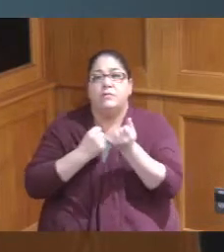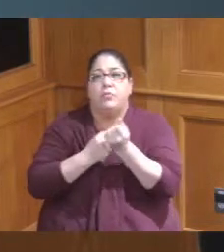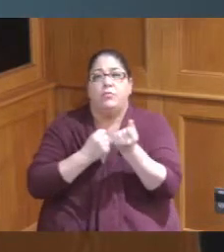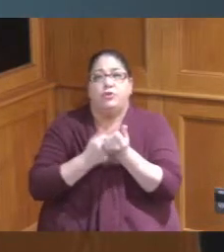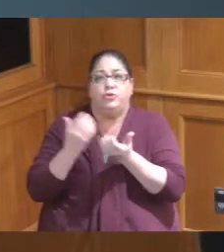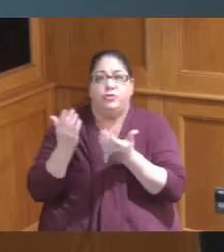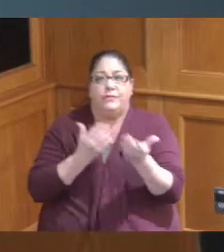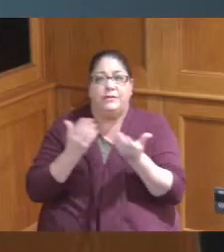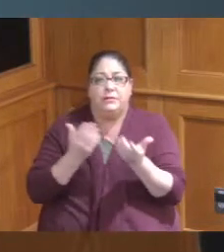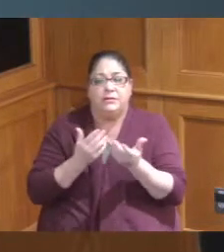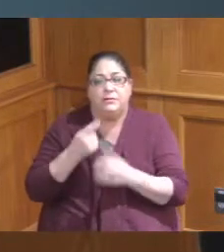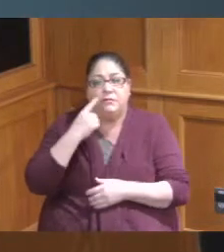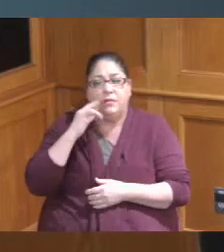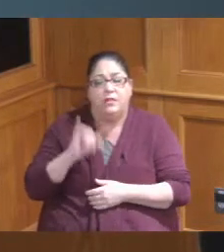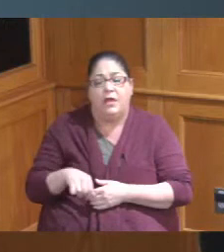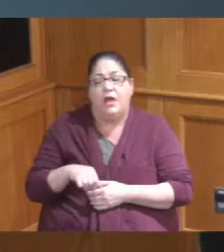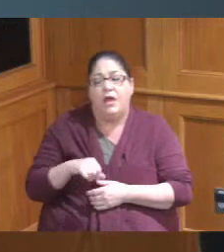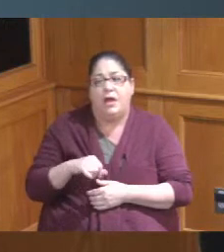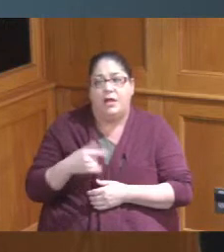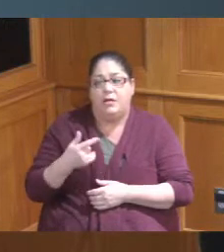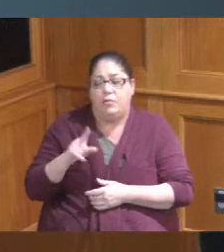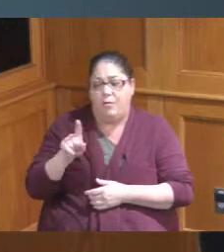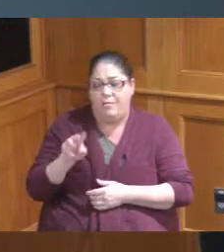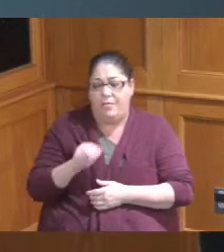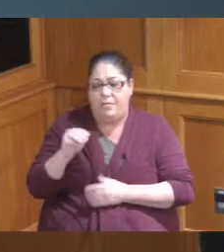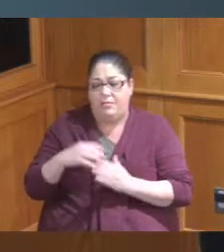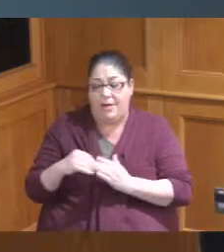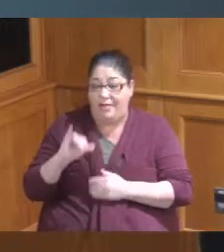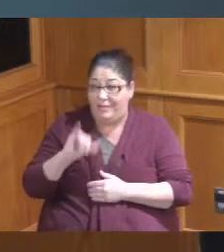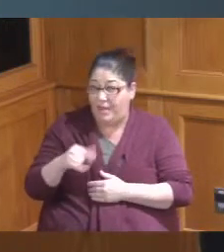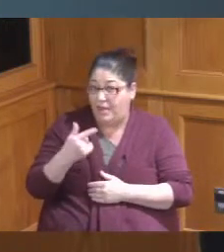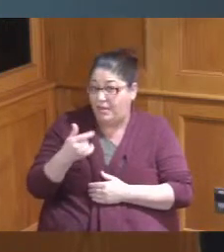don't know if this was the grant because I know we're getting a lot of different grants but when